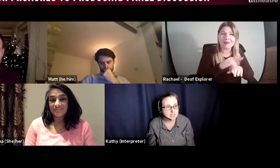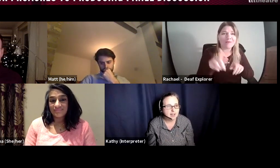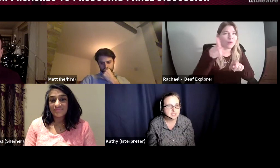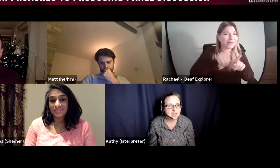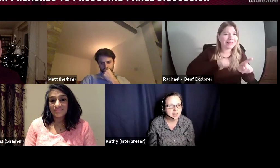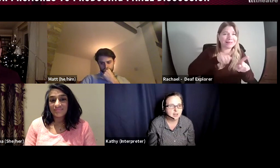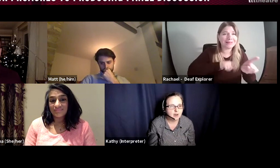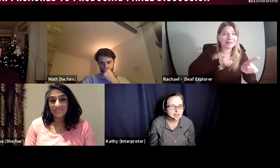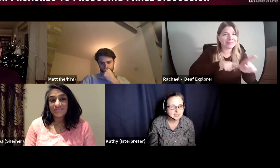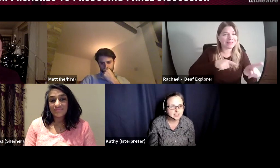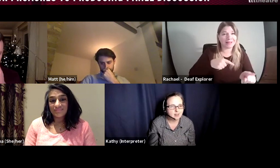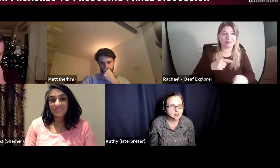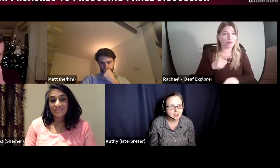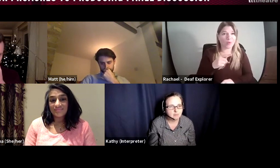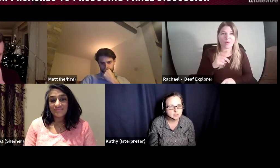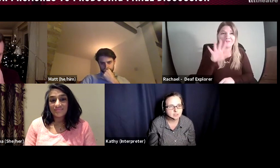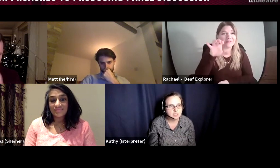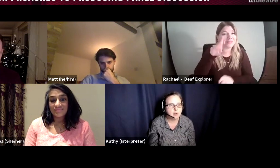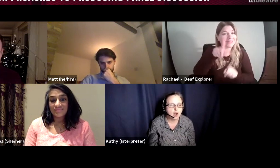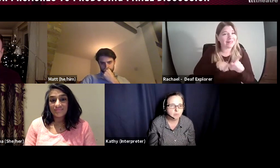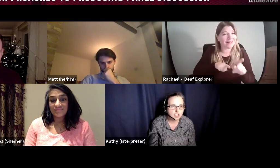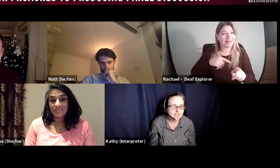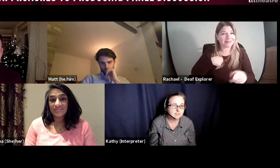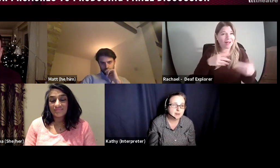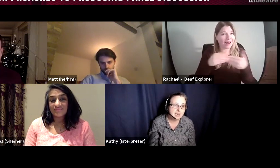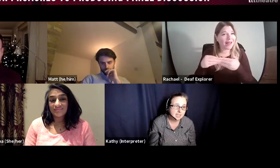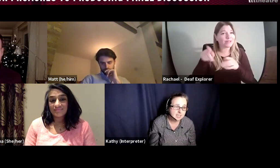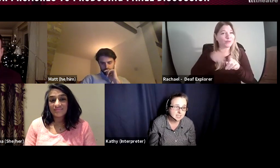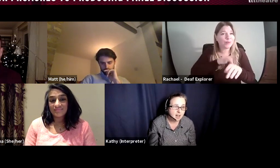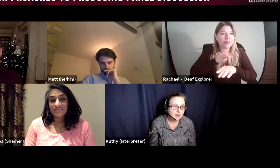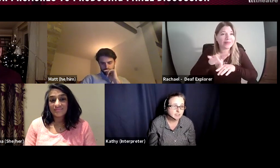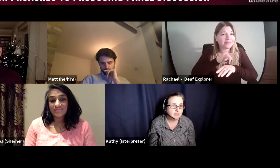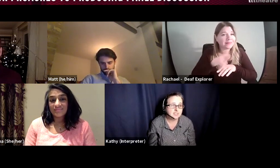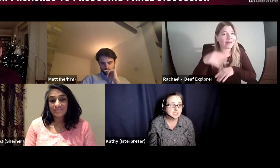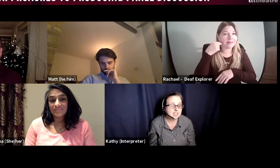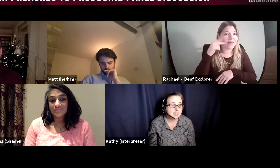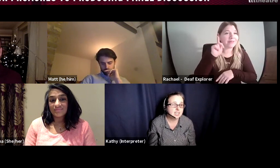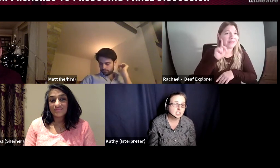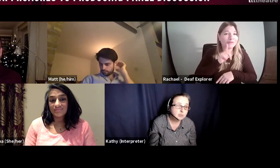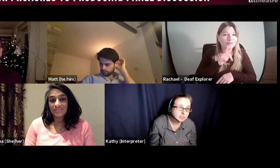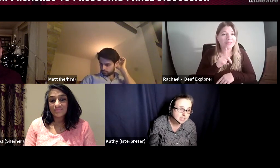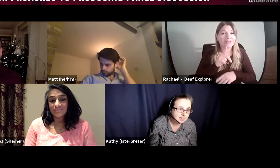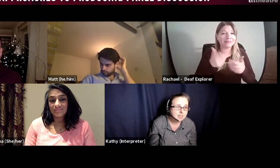have to say, as I say I have done my own projects for many years, for 15 years I led a youth Theatre